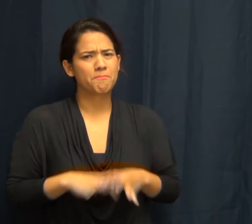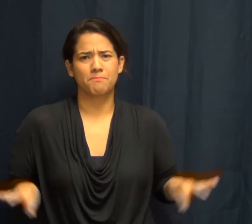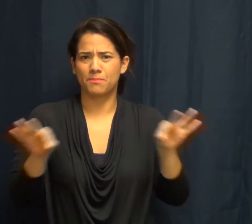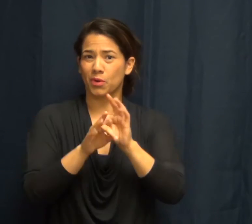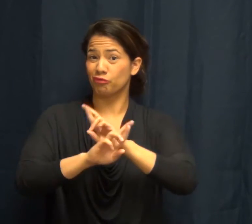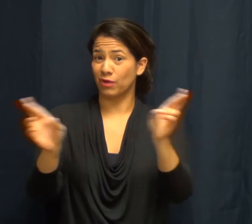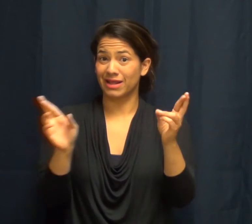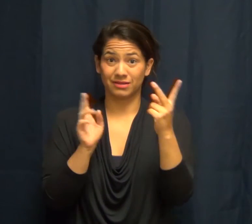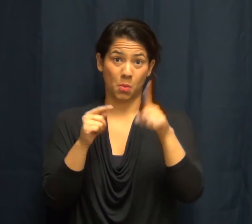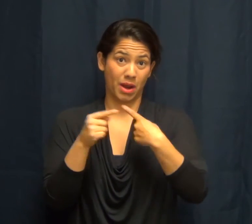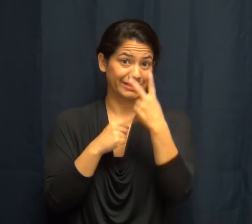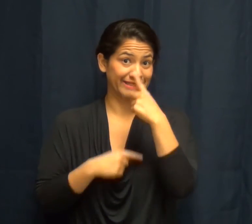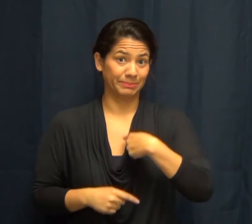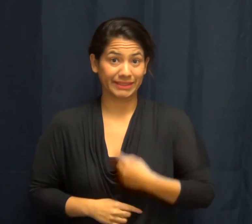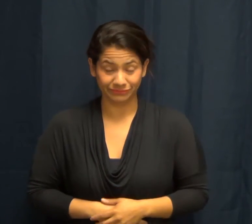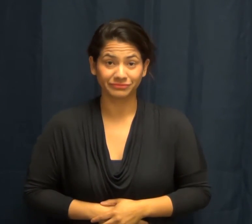so make sure you have that information prepared when you see me